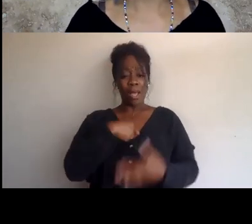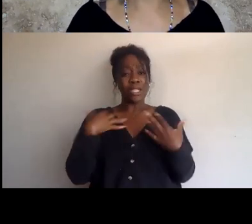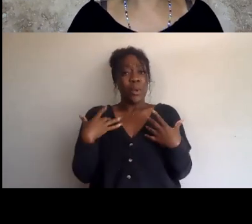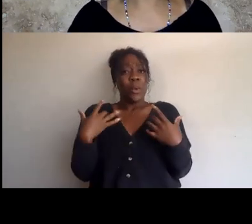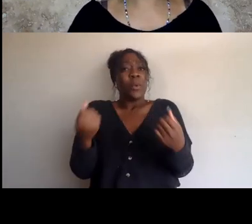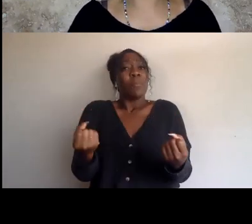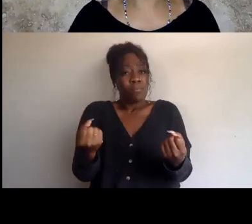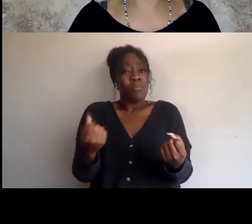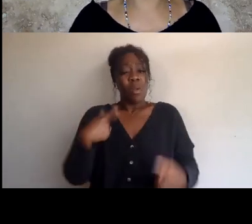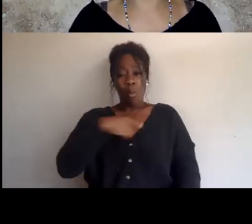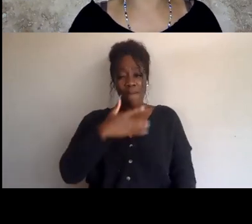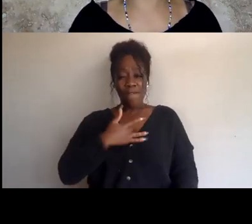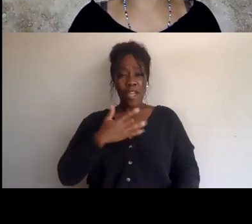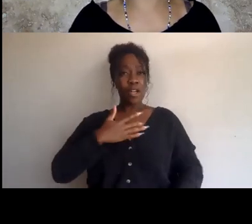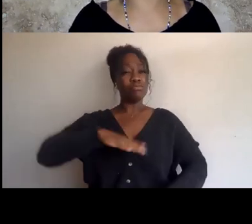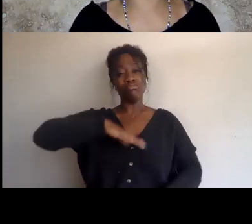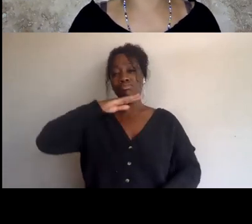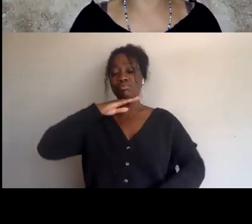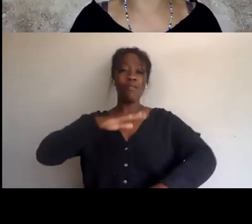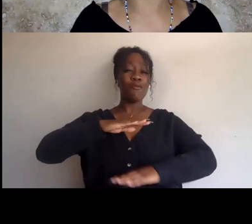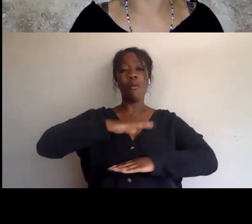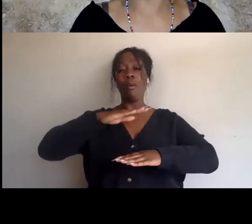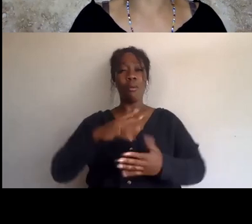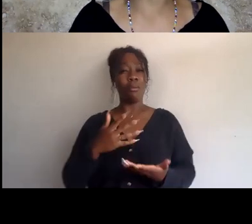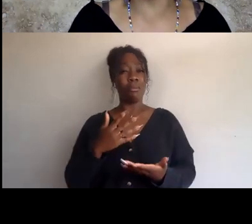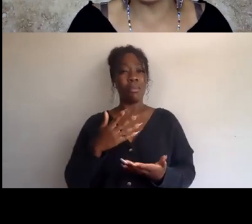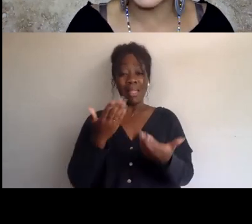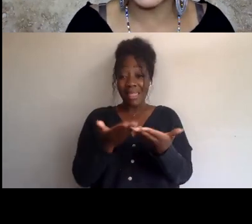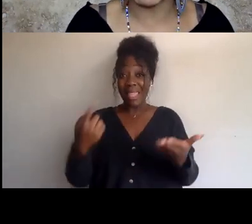that we celebrate what it is we're winning, right? And we are winning.